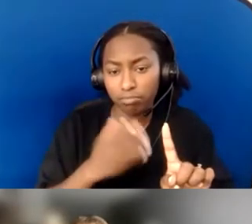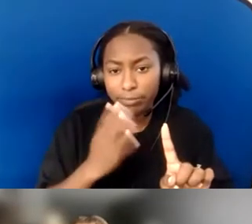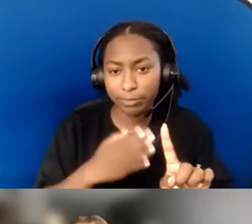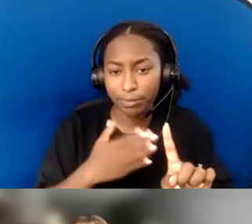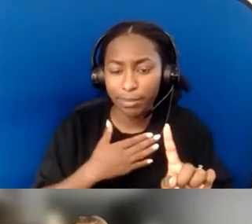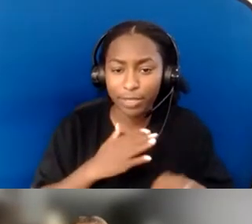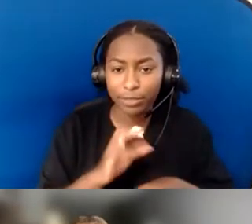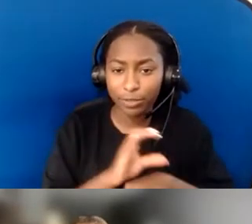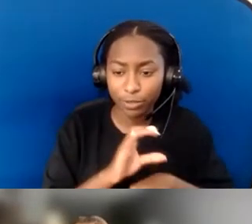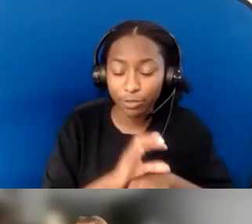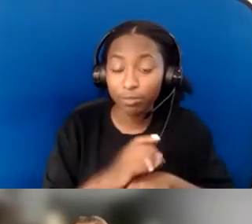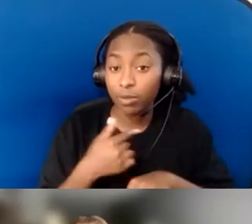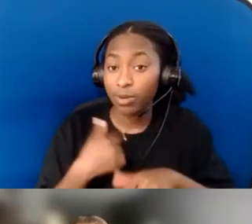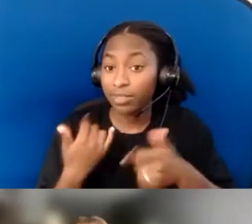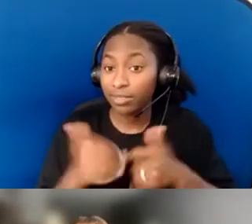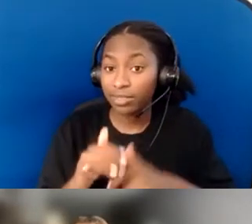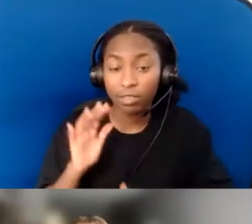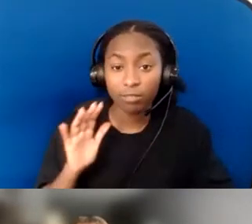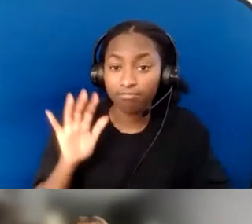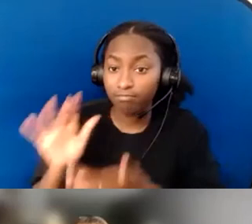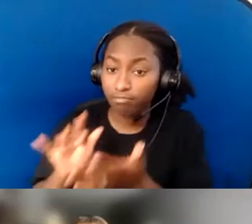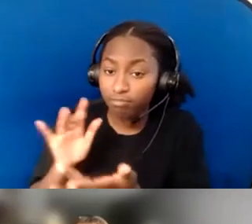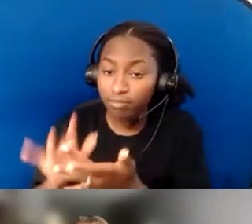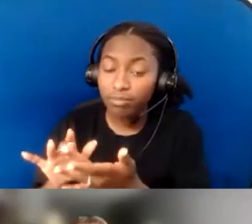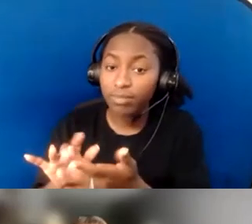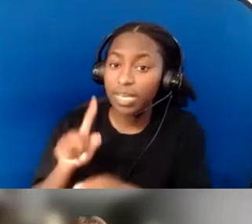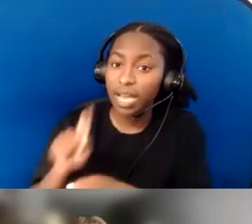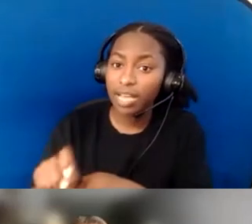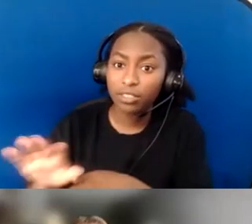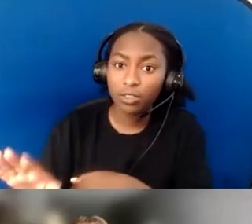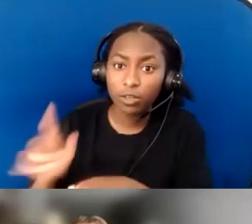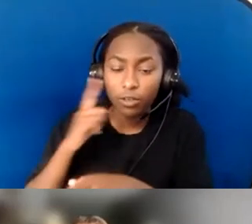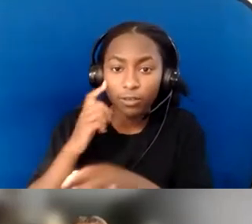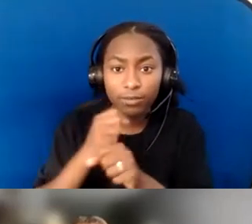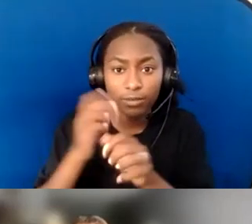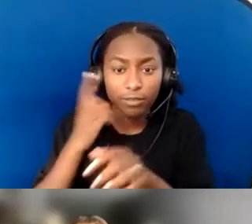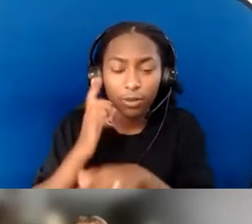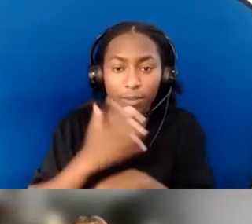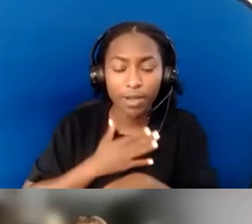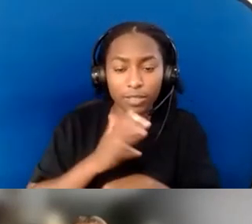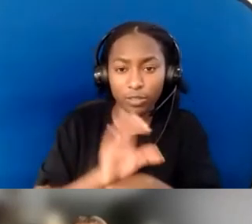to share with me their vision for the church, and giving them the opportunity to put their money